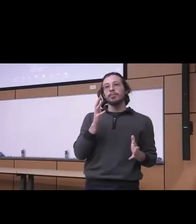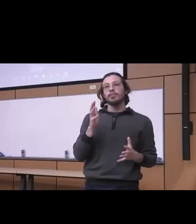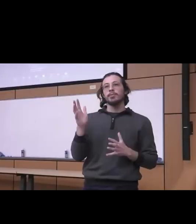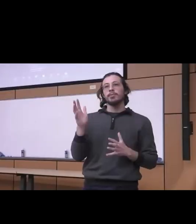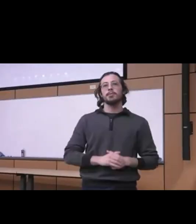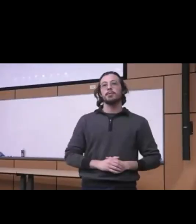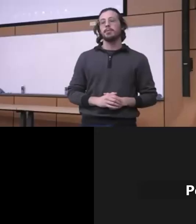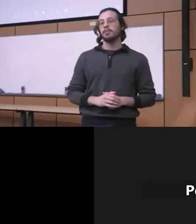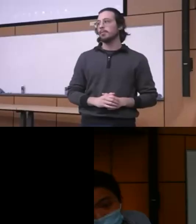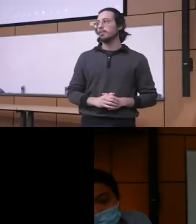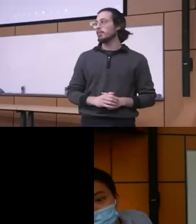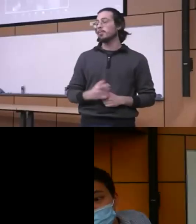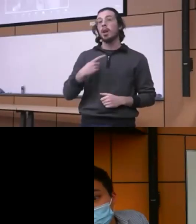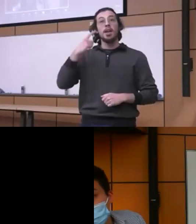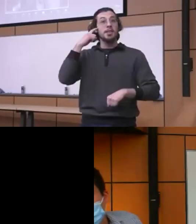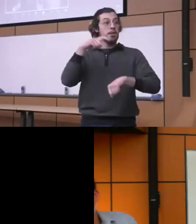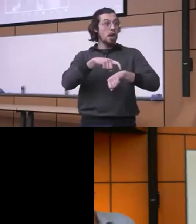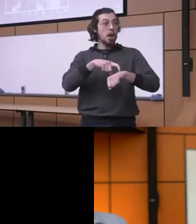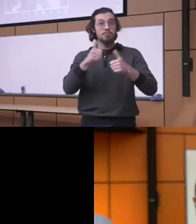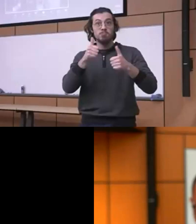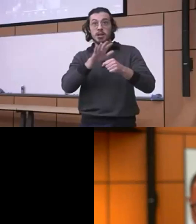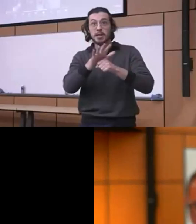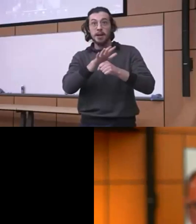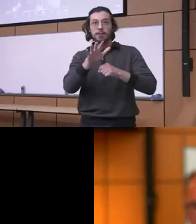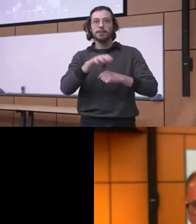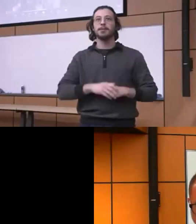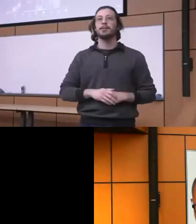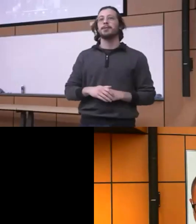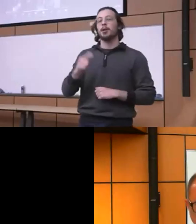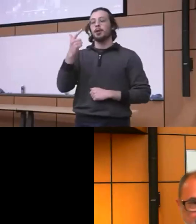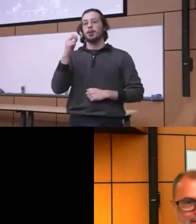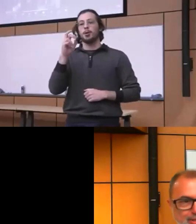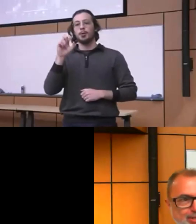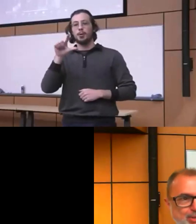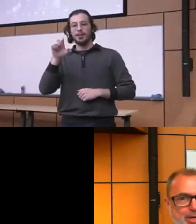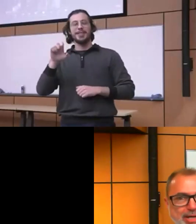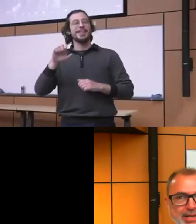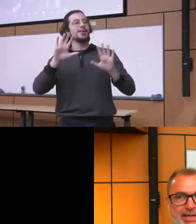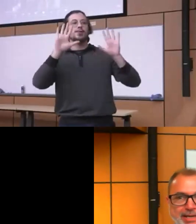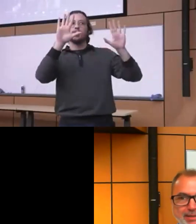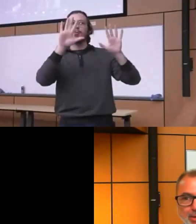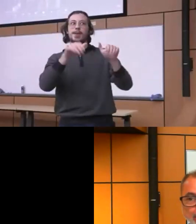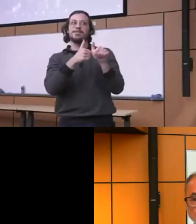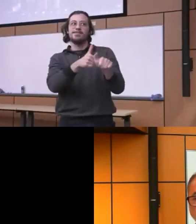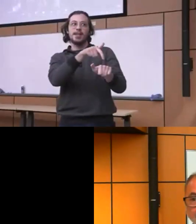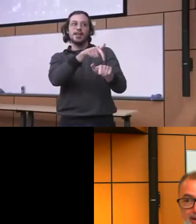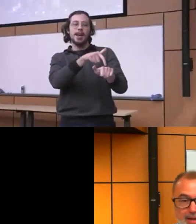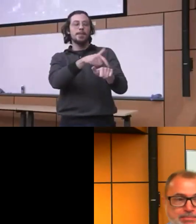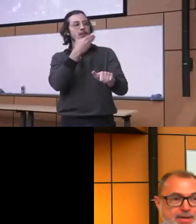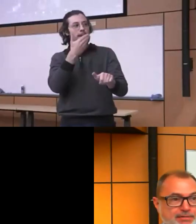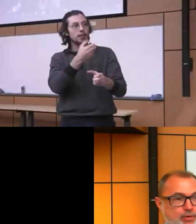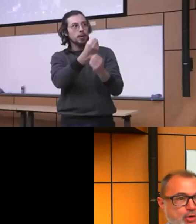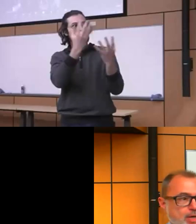I think we're good on time we're doing great on time so we do have time for